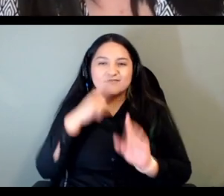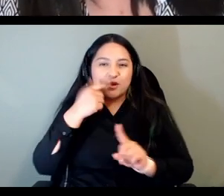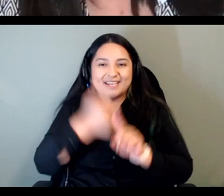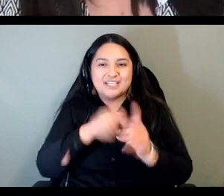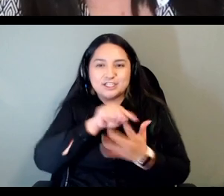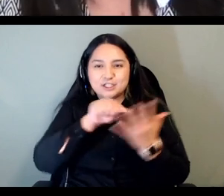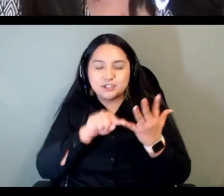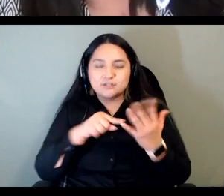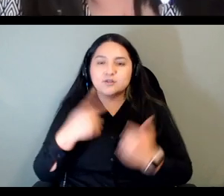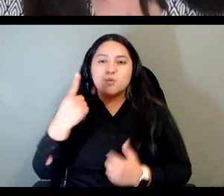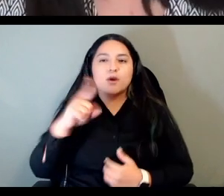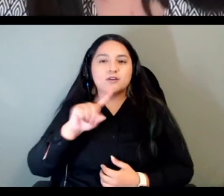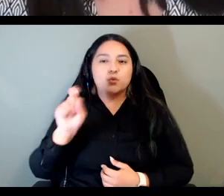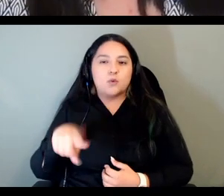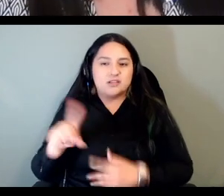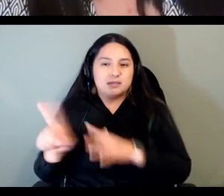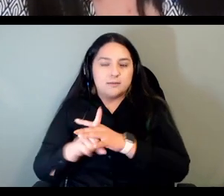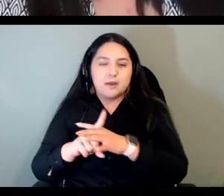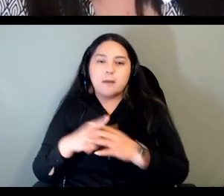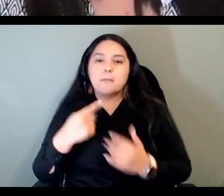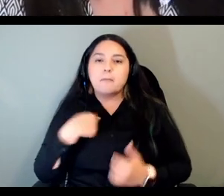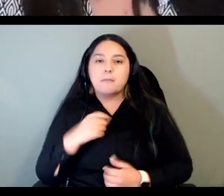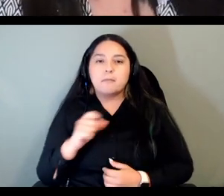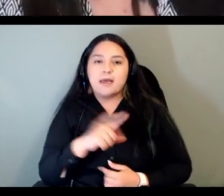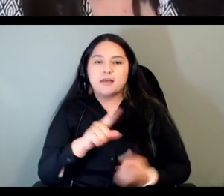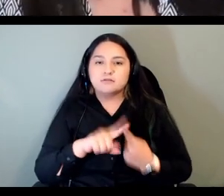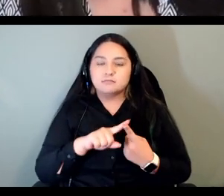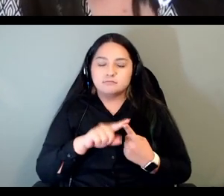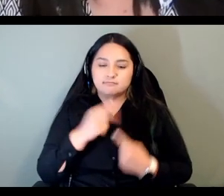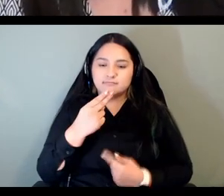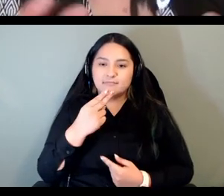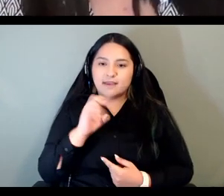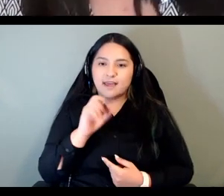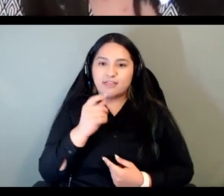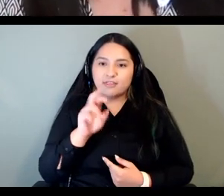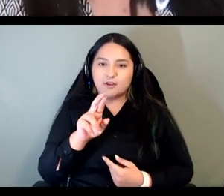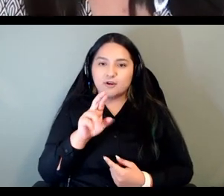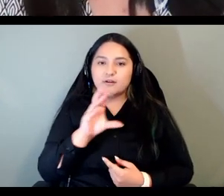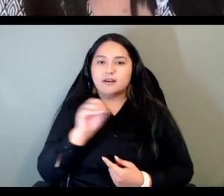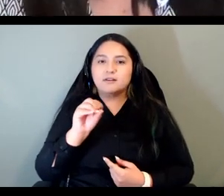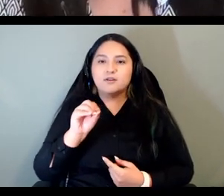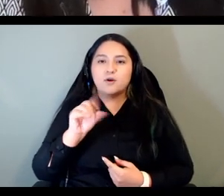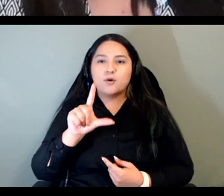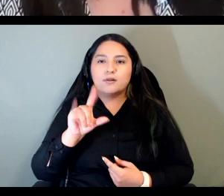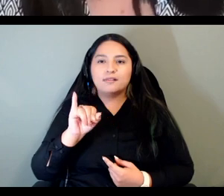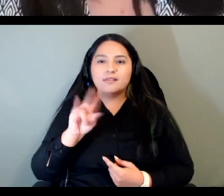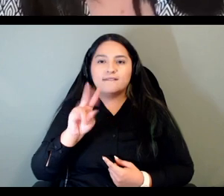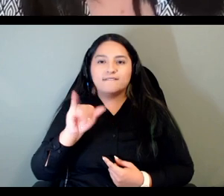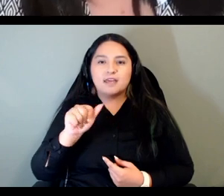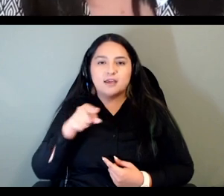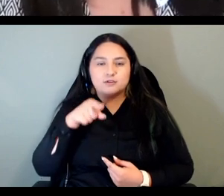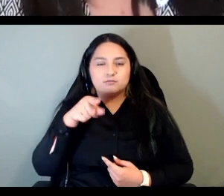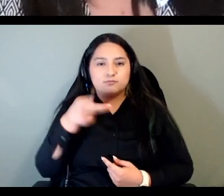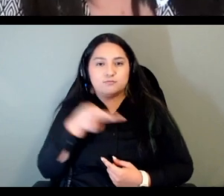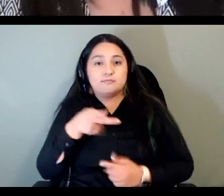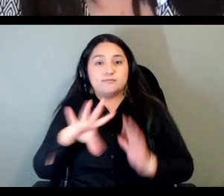heather and olivia if you could speak to this you know what made you choose 7000 languages